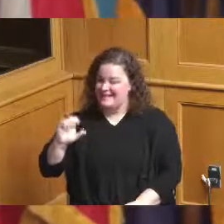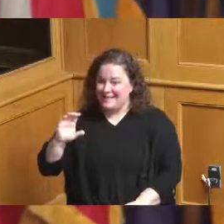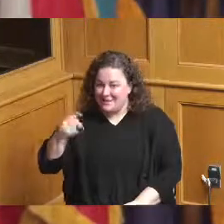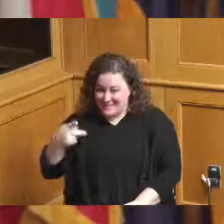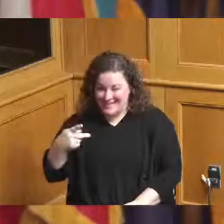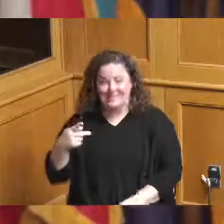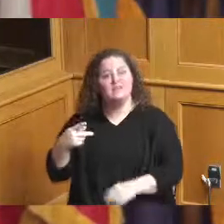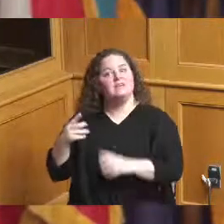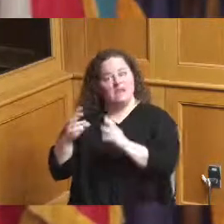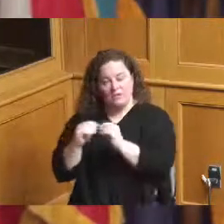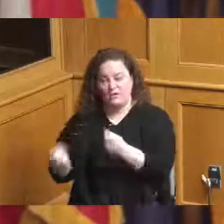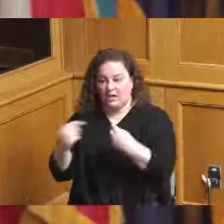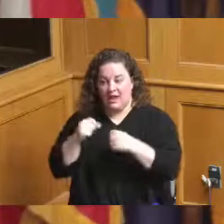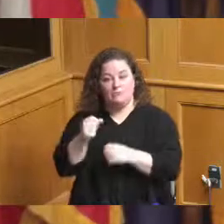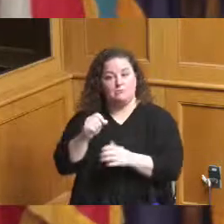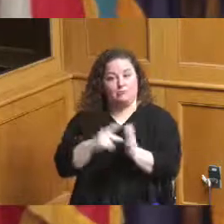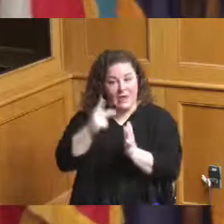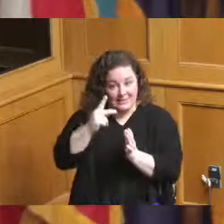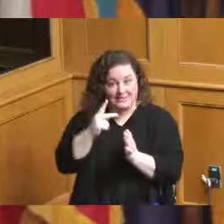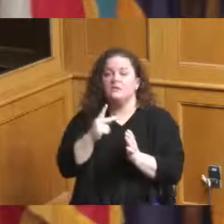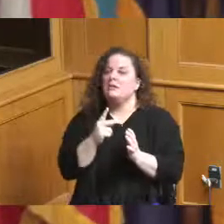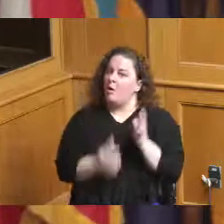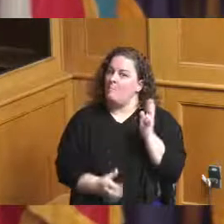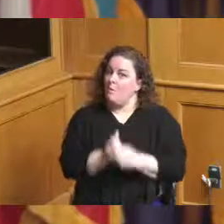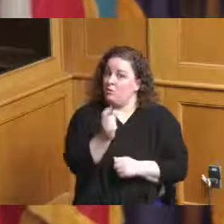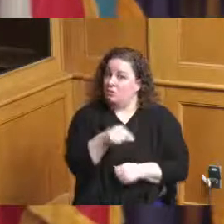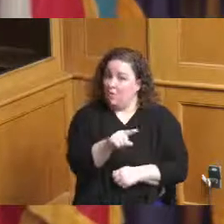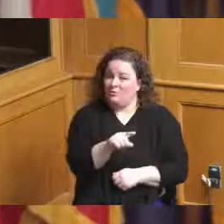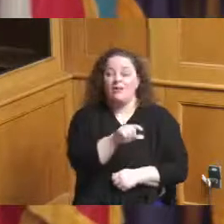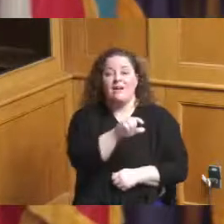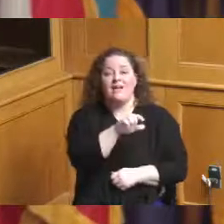are African-Americans that have brought but African-Americans ain't at the table they're